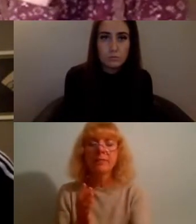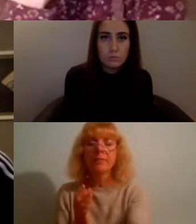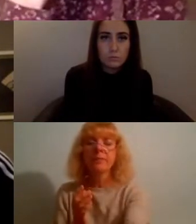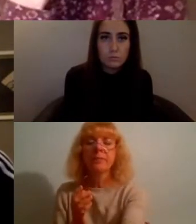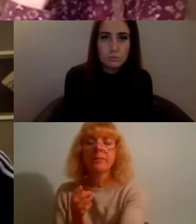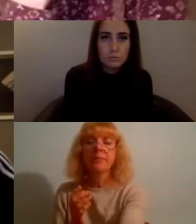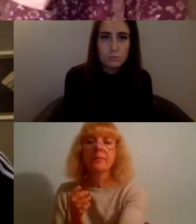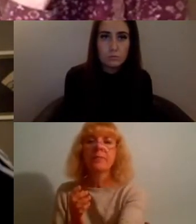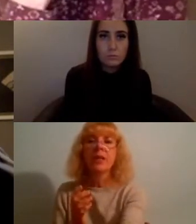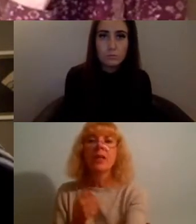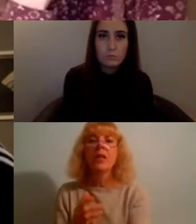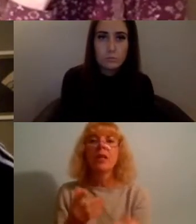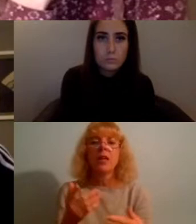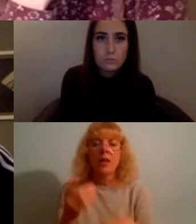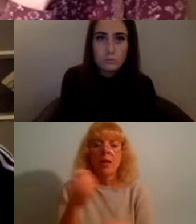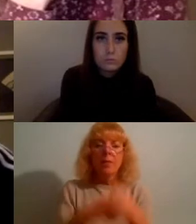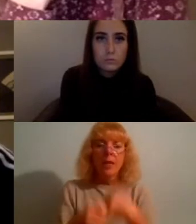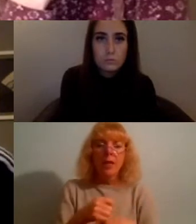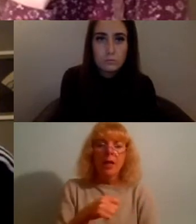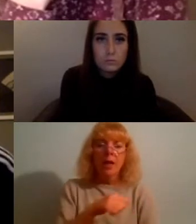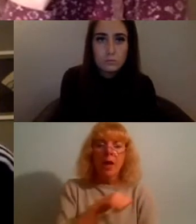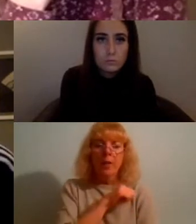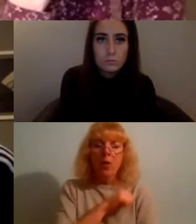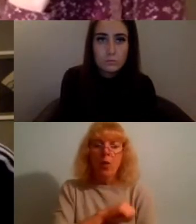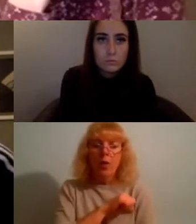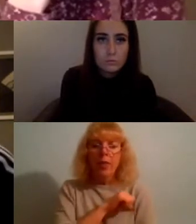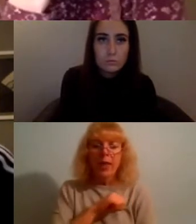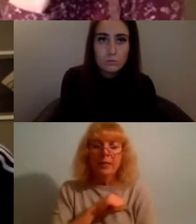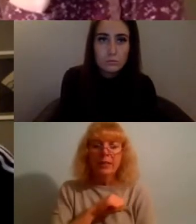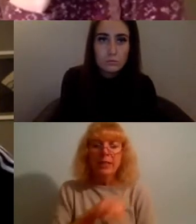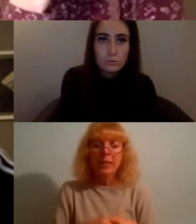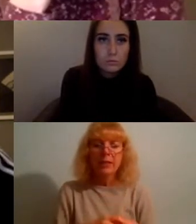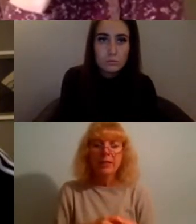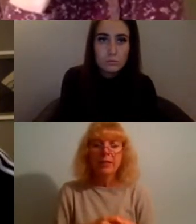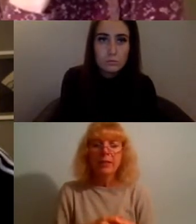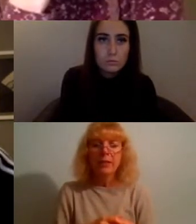be authentic do what works for you and other people will relate to that